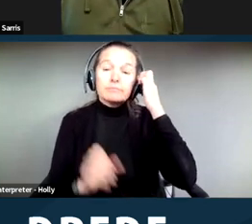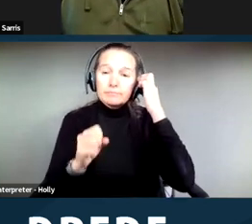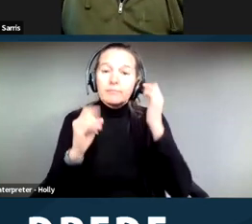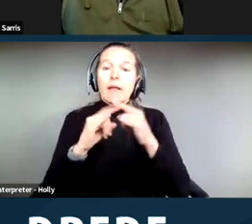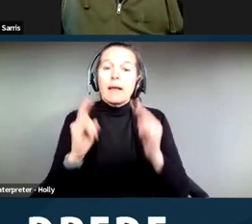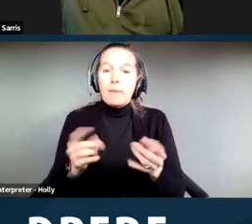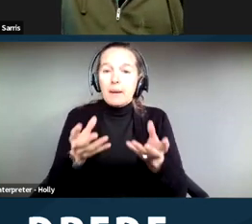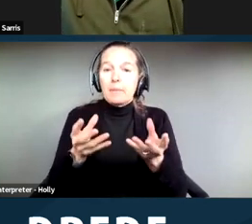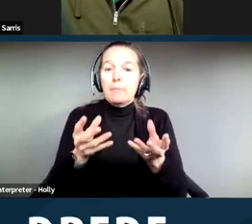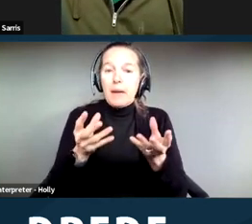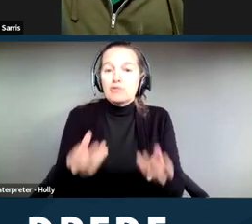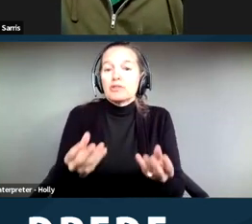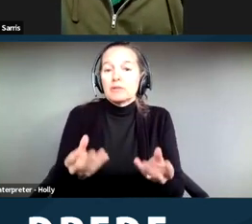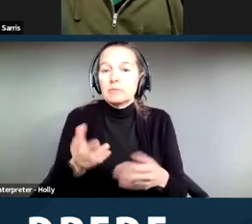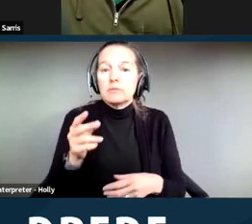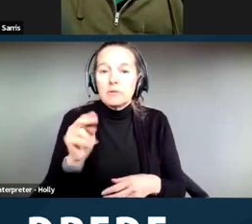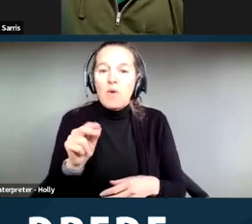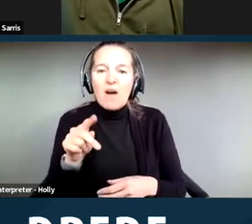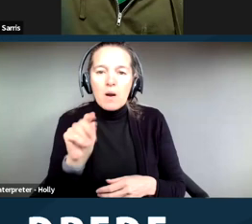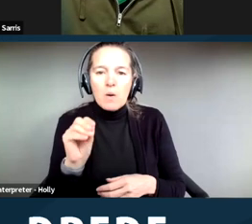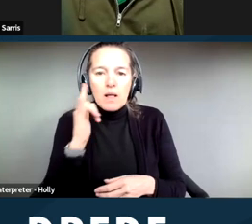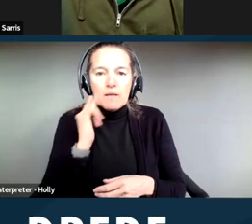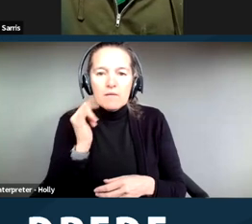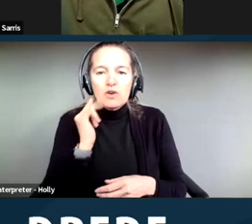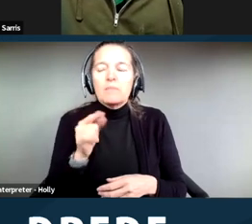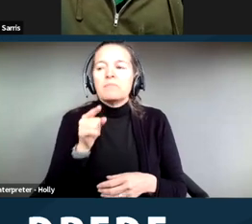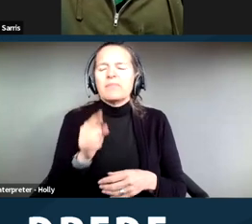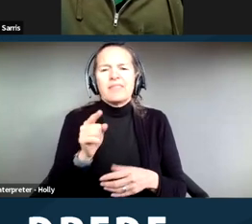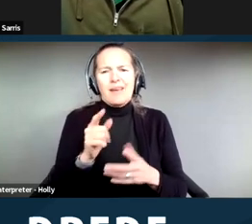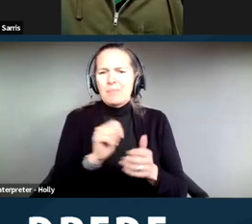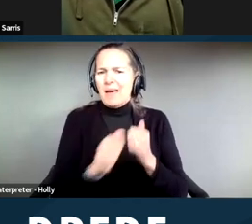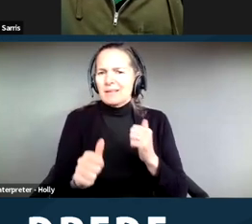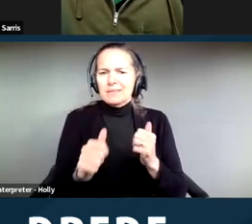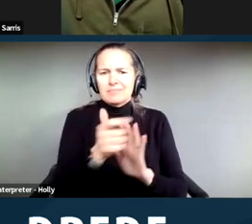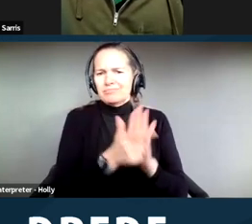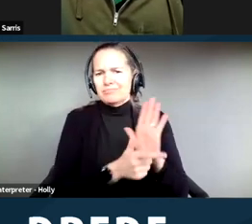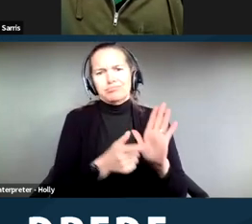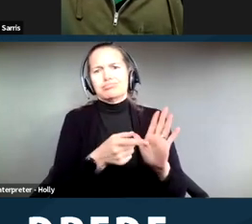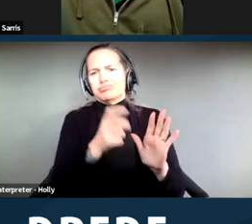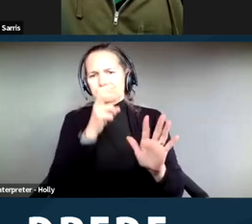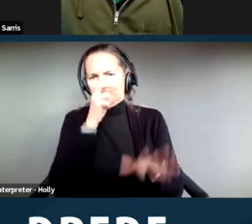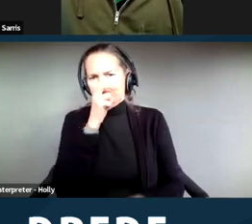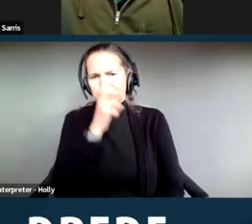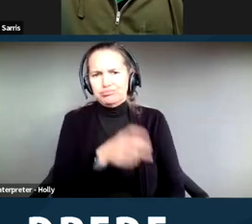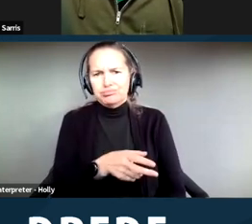California, they passed an ordinance that was very draconian, made everything a critical